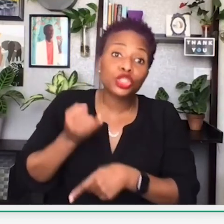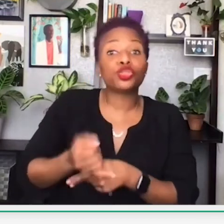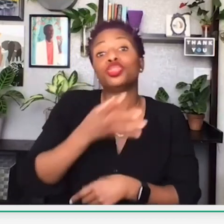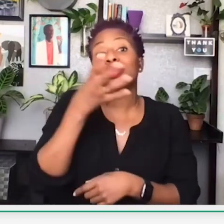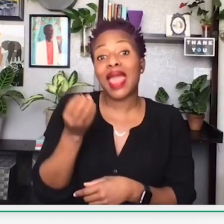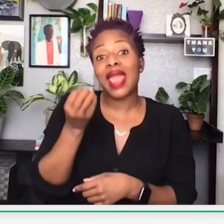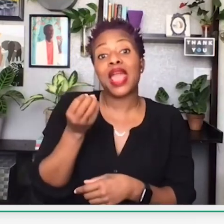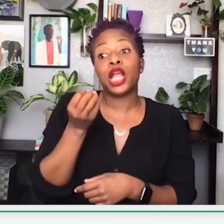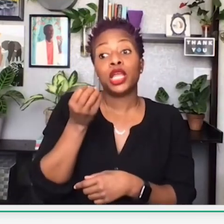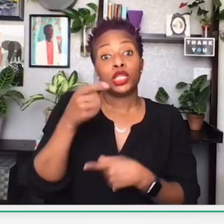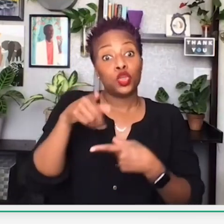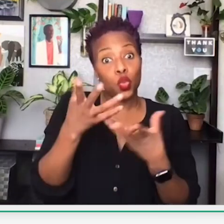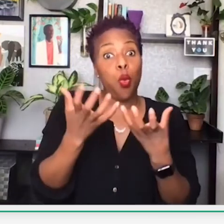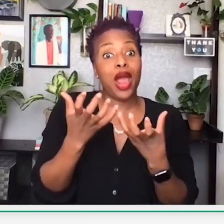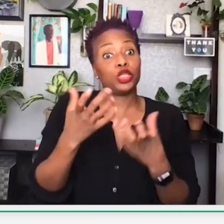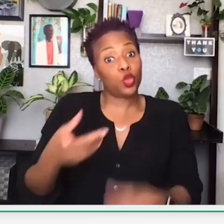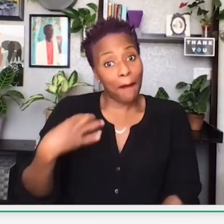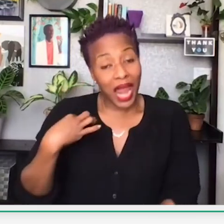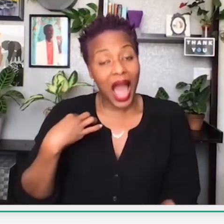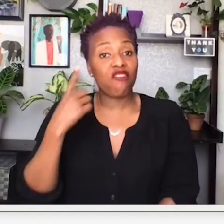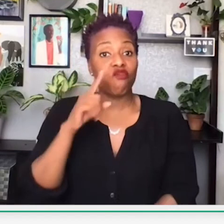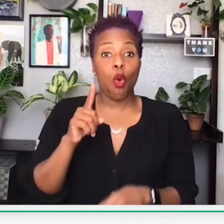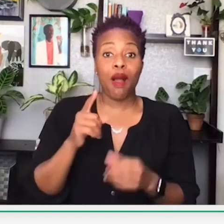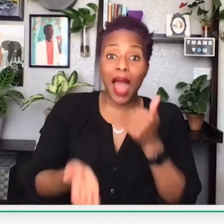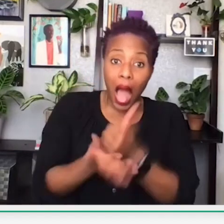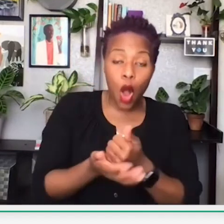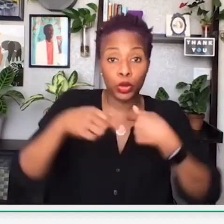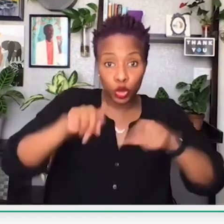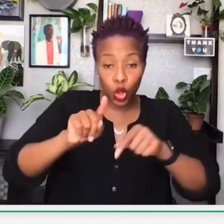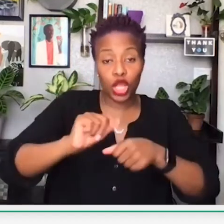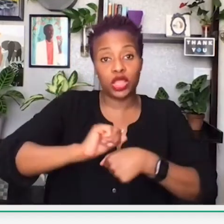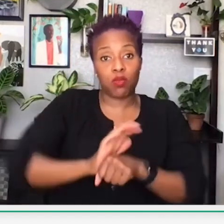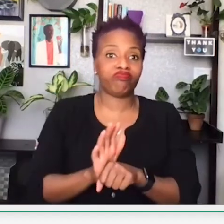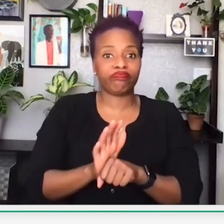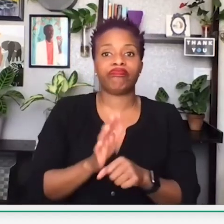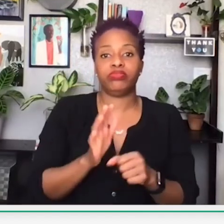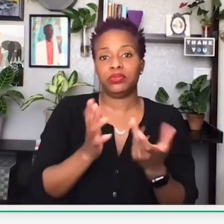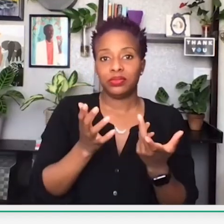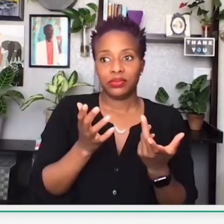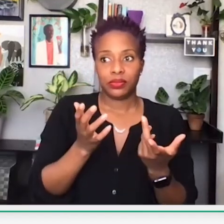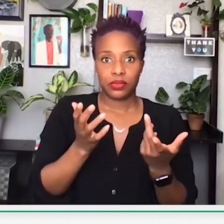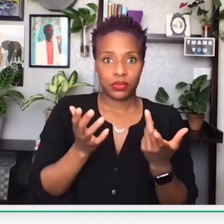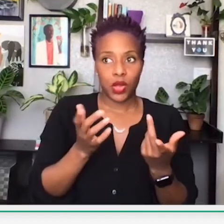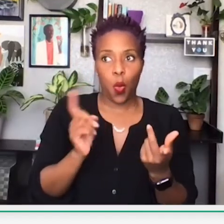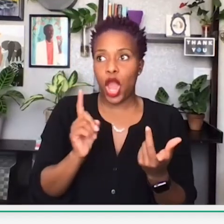relationship with banks or finances, and if you wanted to apply for aid during the pandemic,